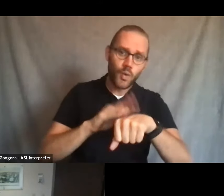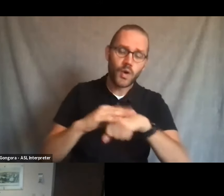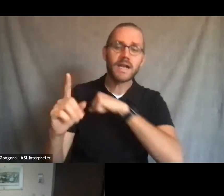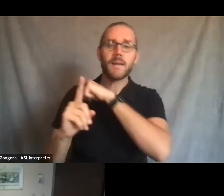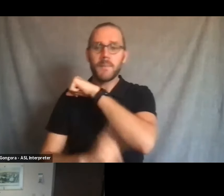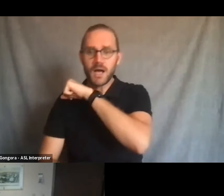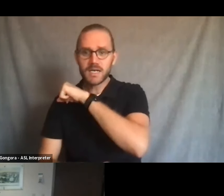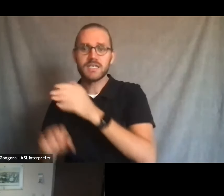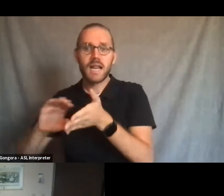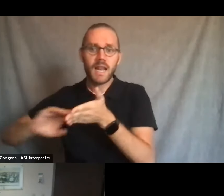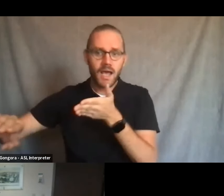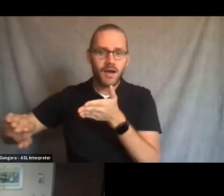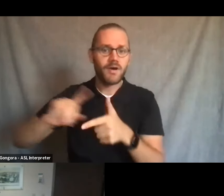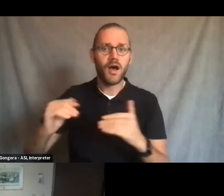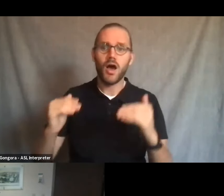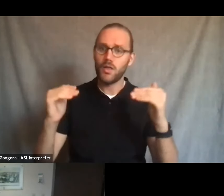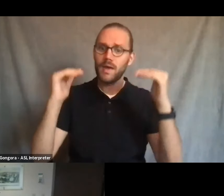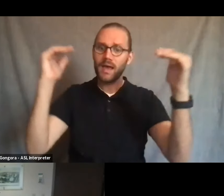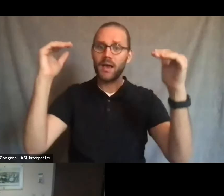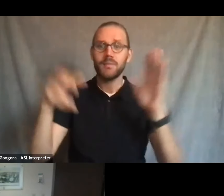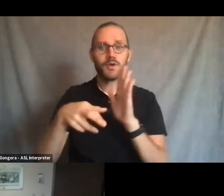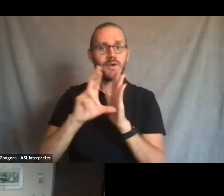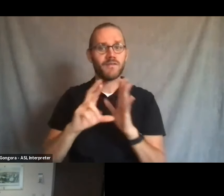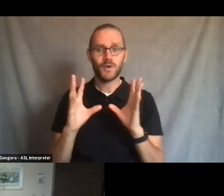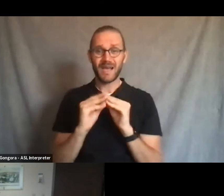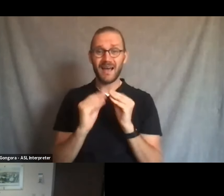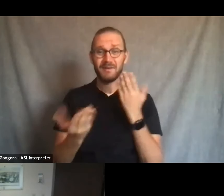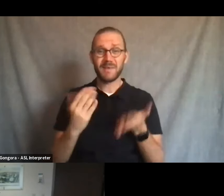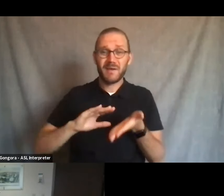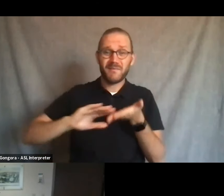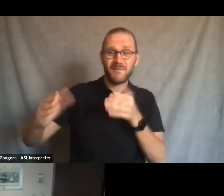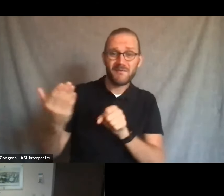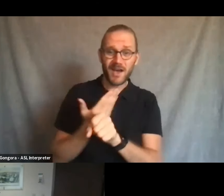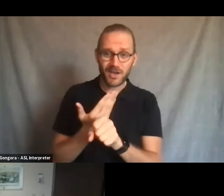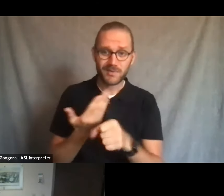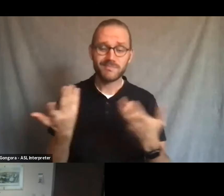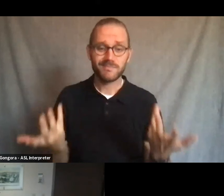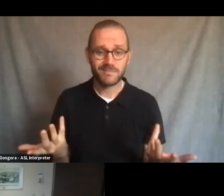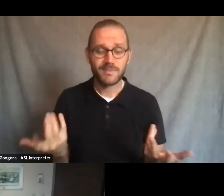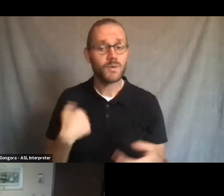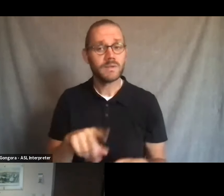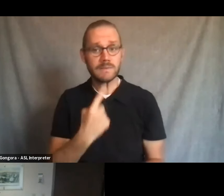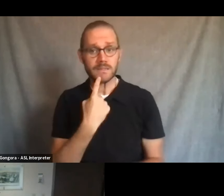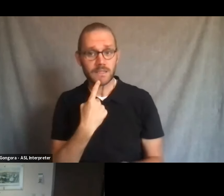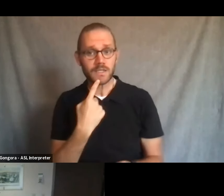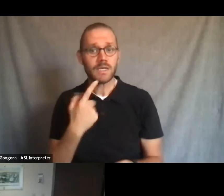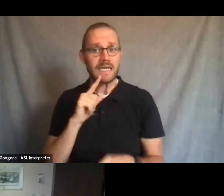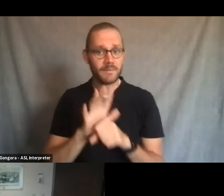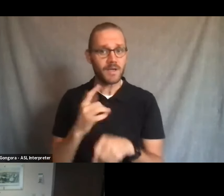all the way up to a review conference and possible termination. So we take it seriously. It's a commitment we make to one another,